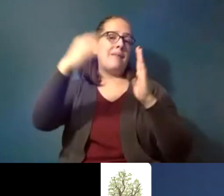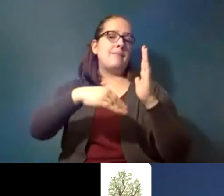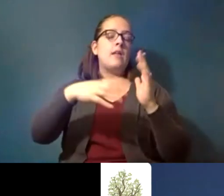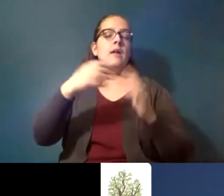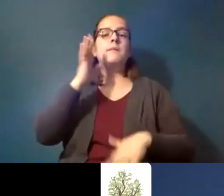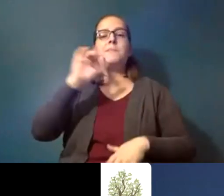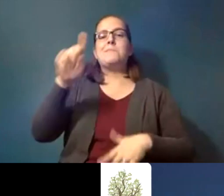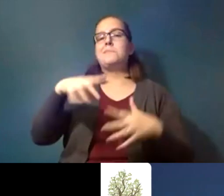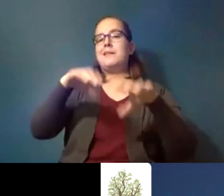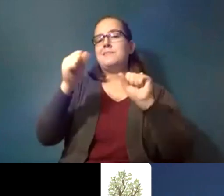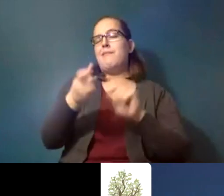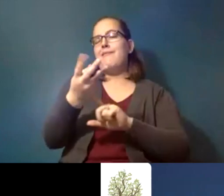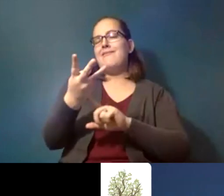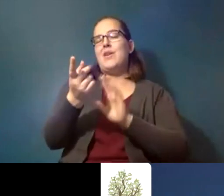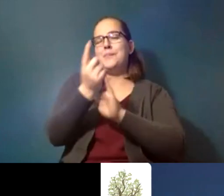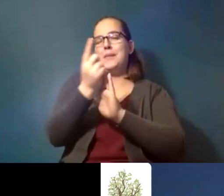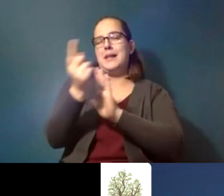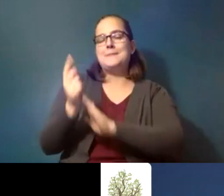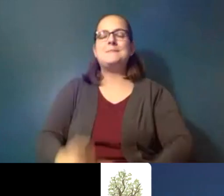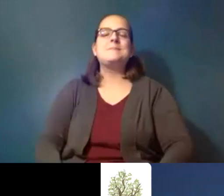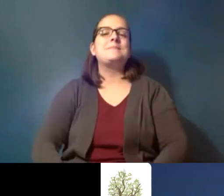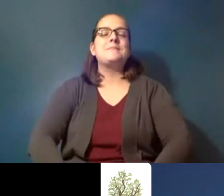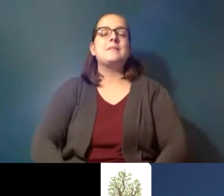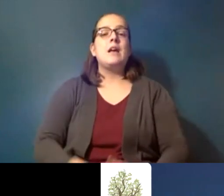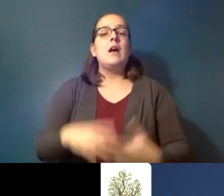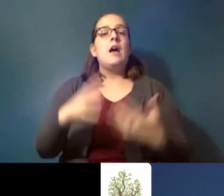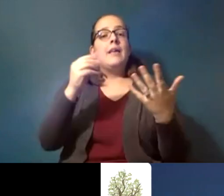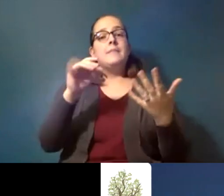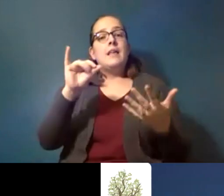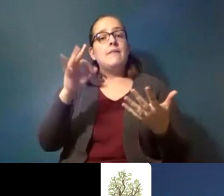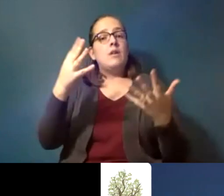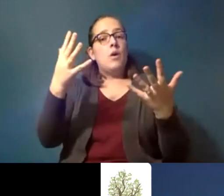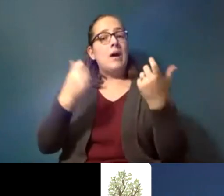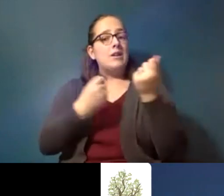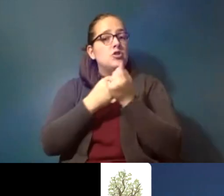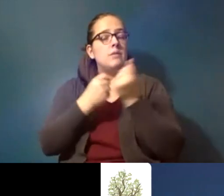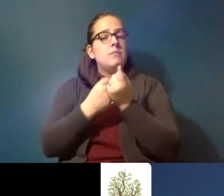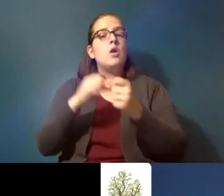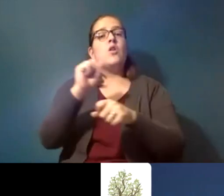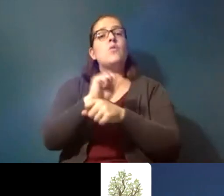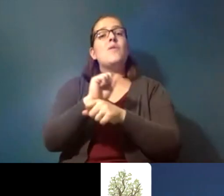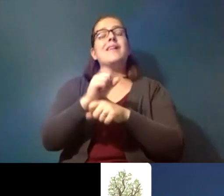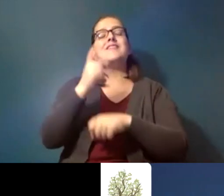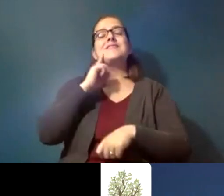a couple of minutes and if you'd like to support the work of deschutes land trust please make a